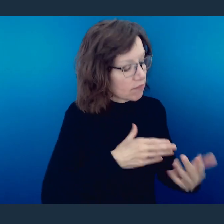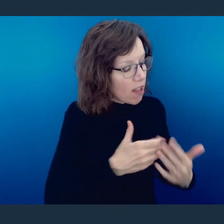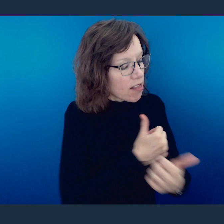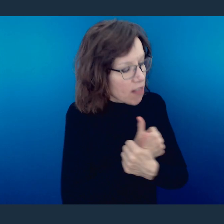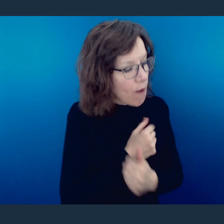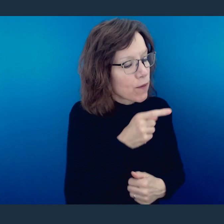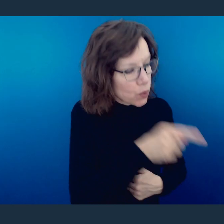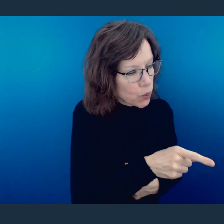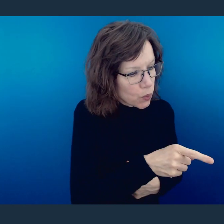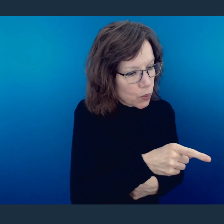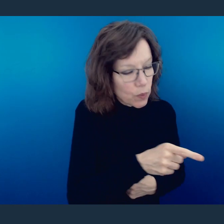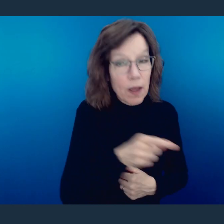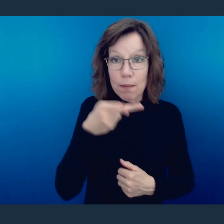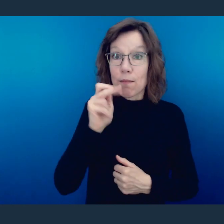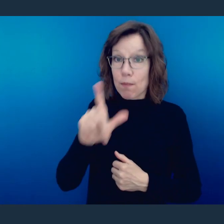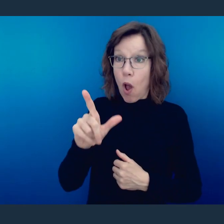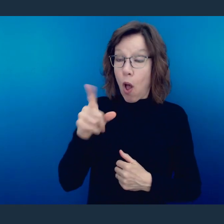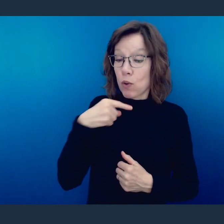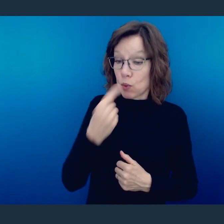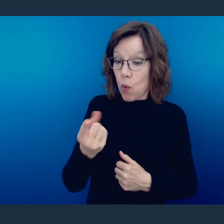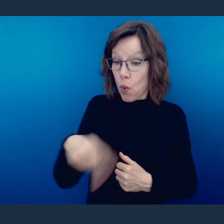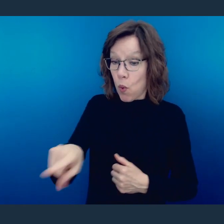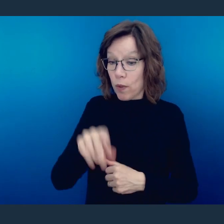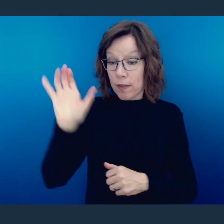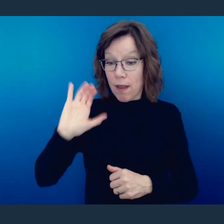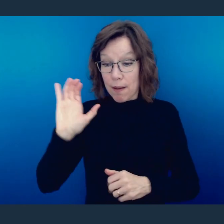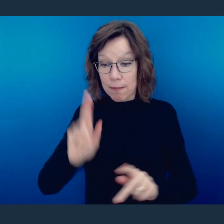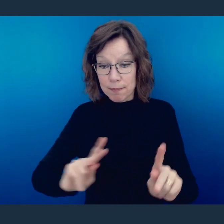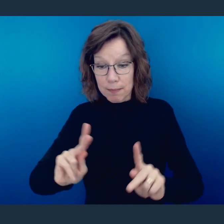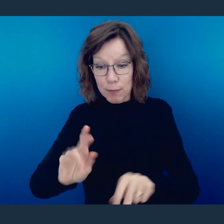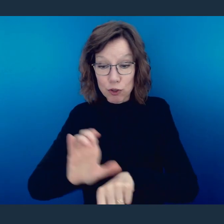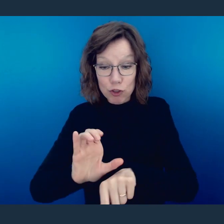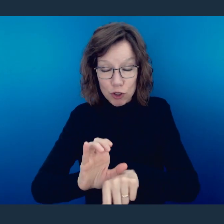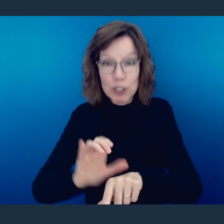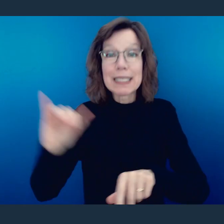and this is what I say to us. In light of all the things that we could argue about,